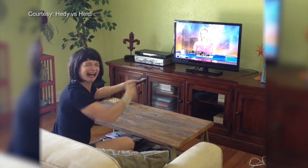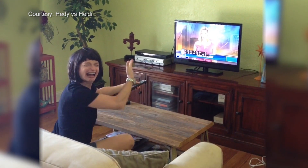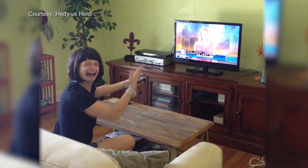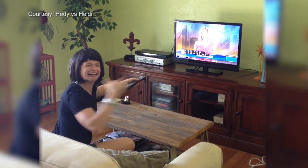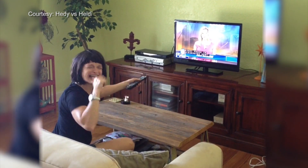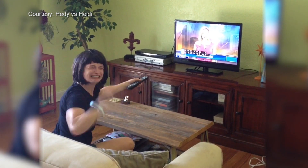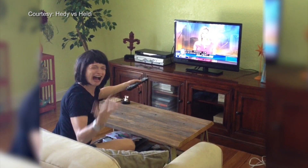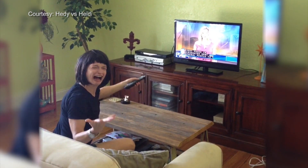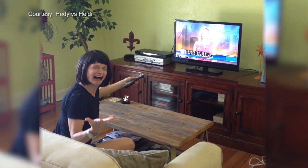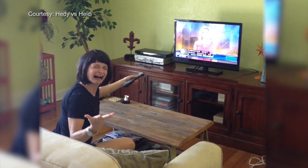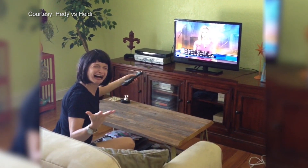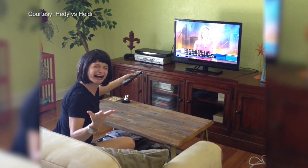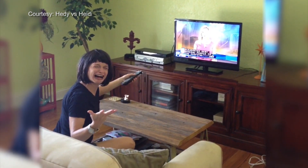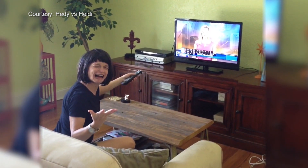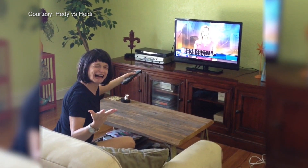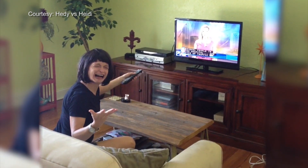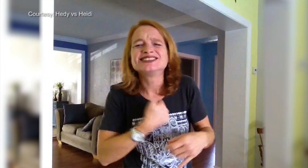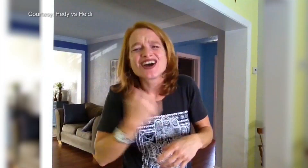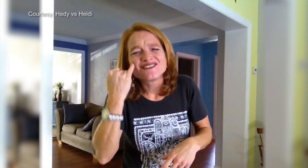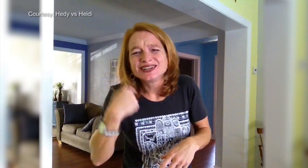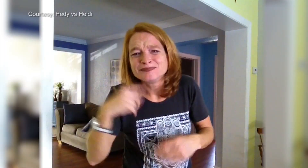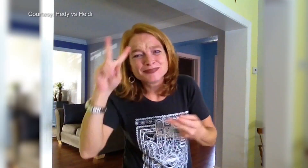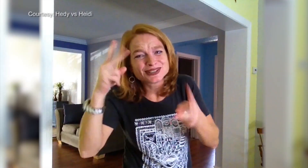WHAT? It’s not there. It is not there!